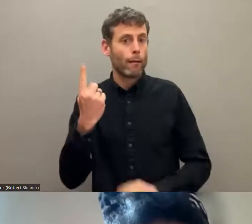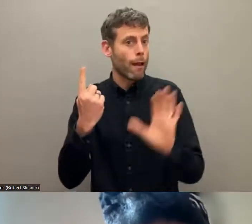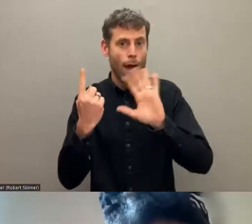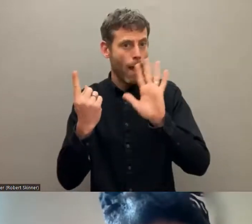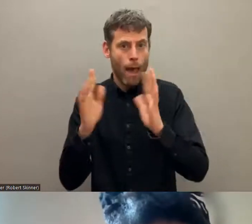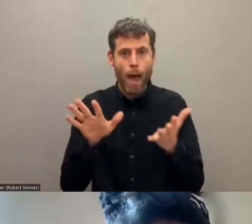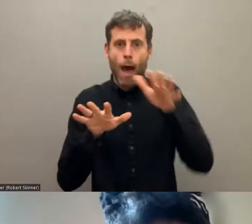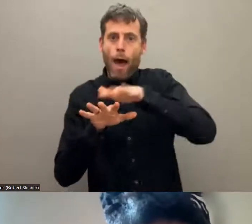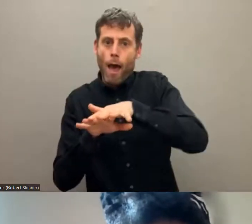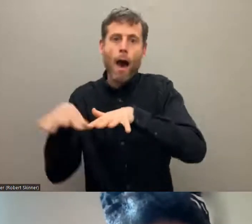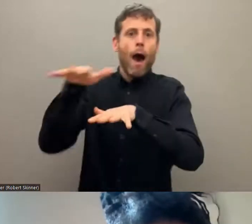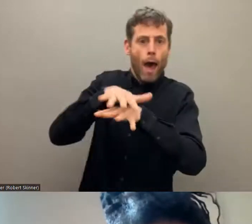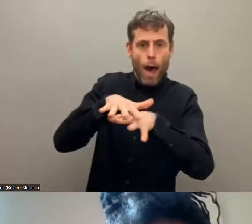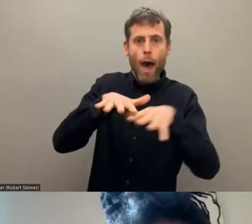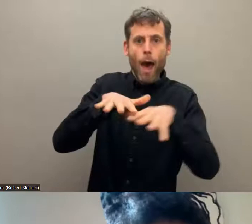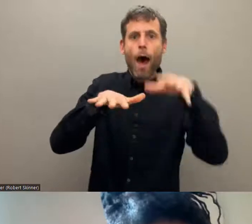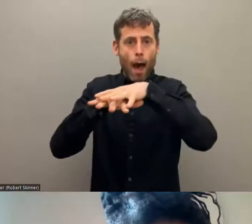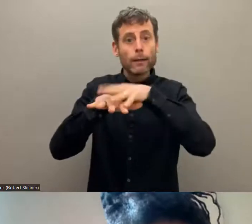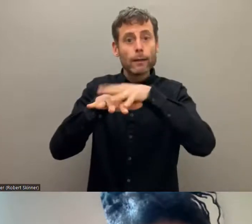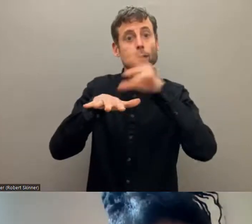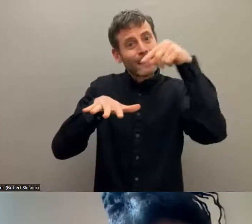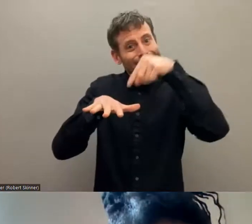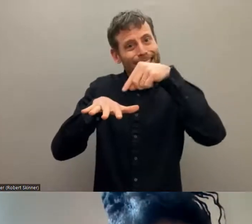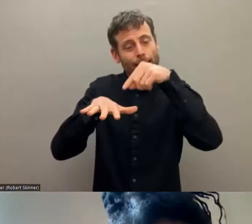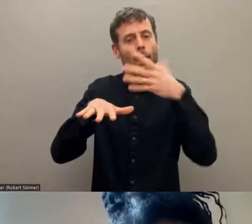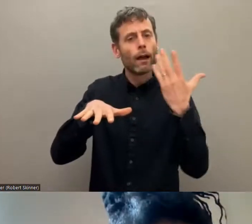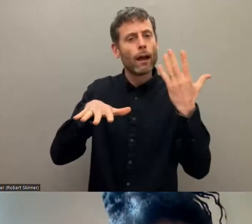need to work and